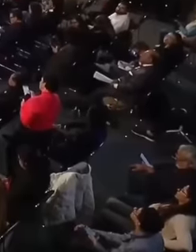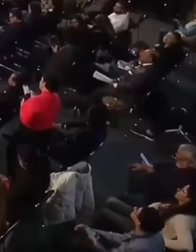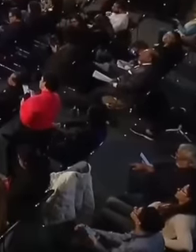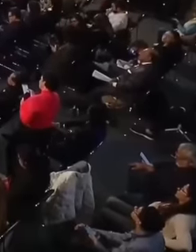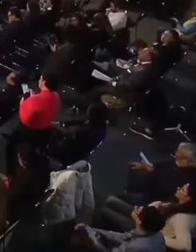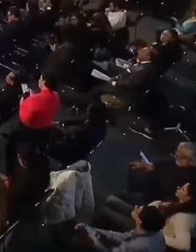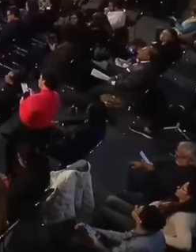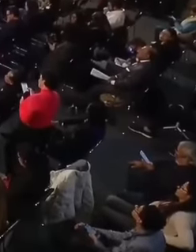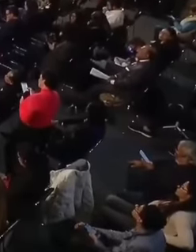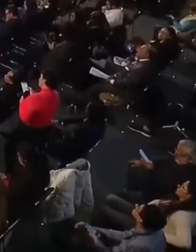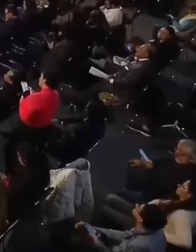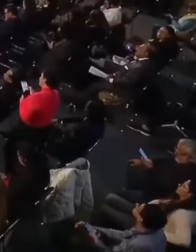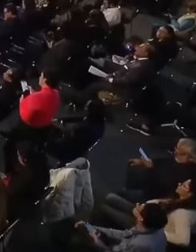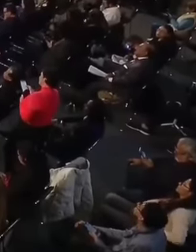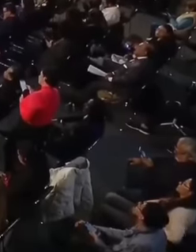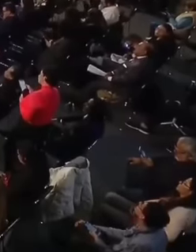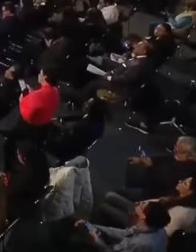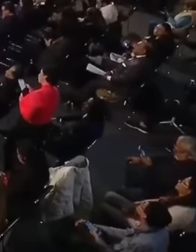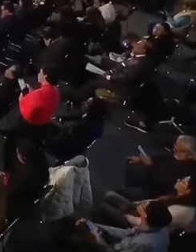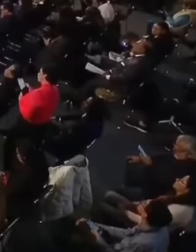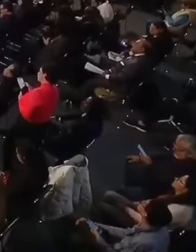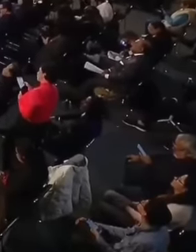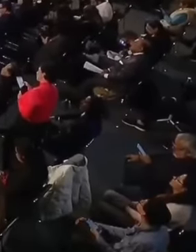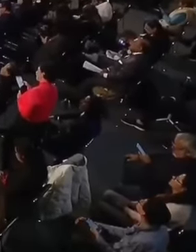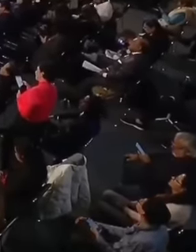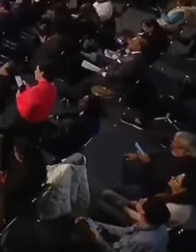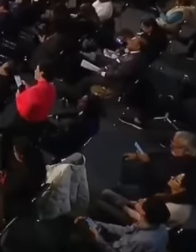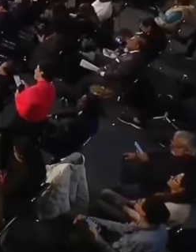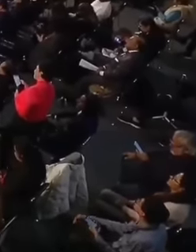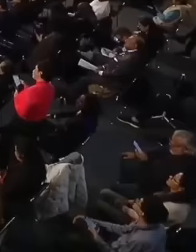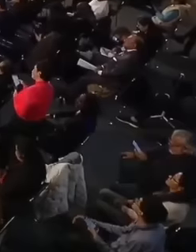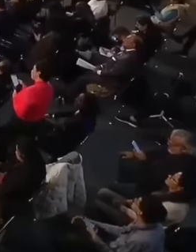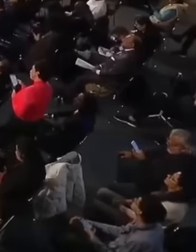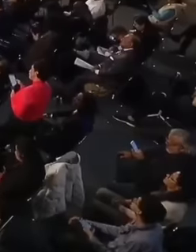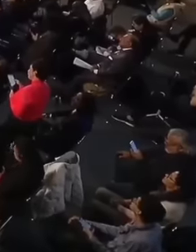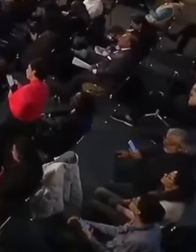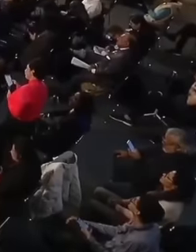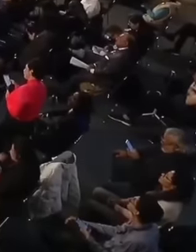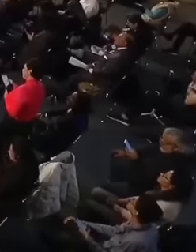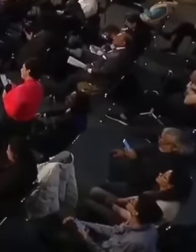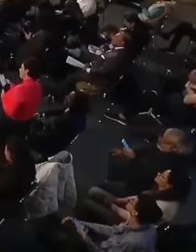judges. elected by popular vote, would you make a call for